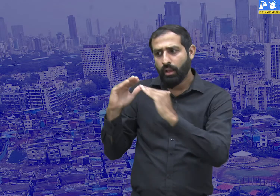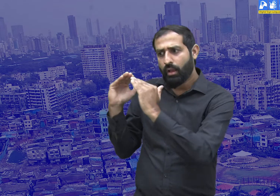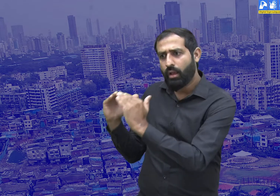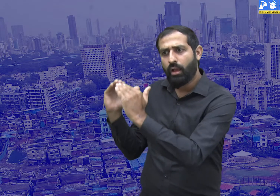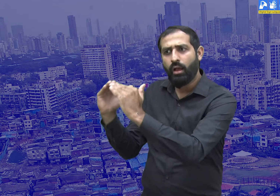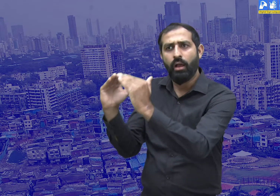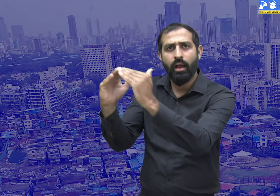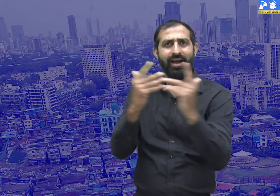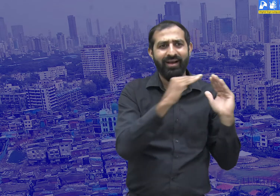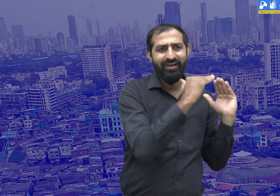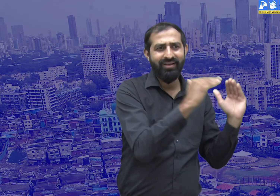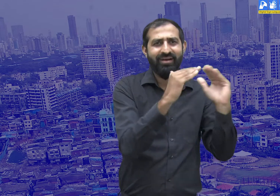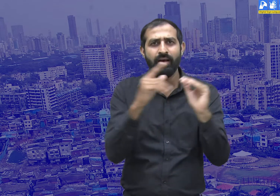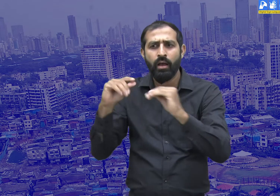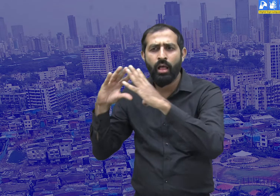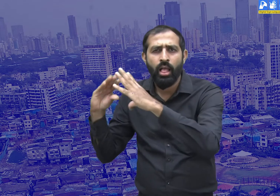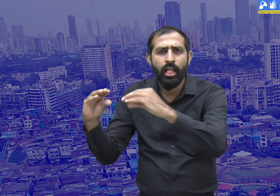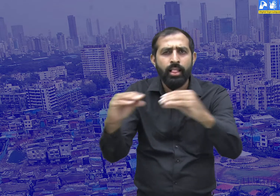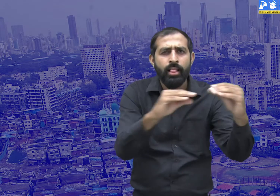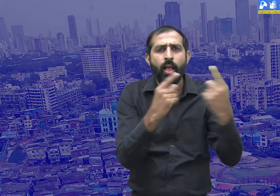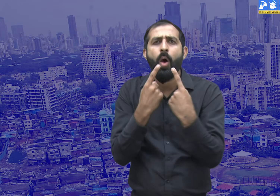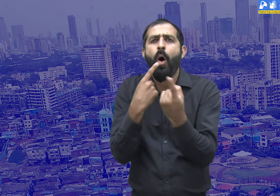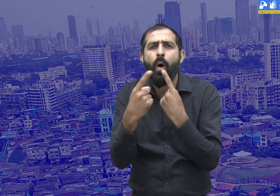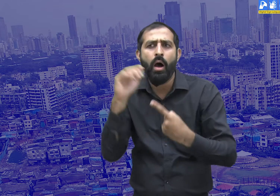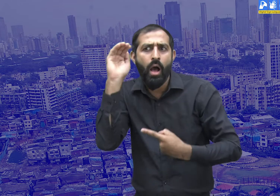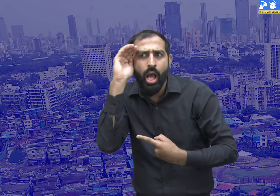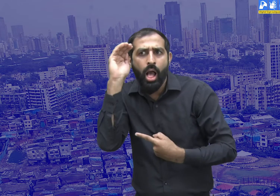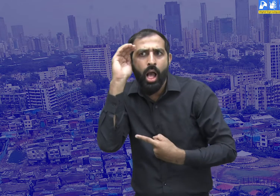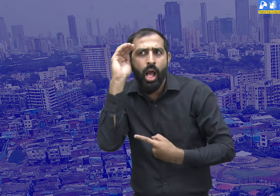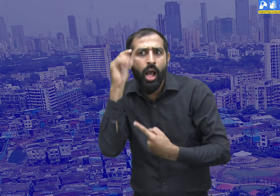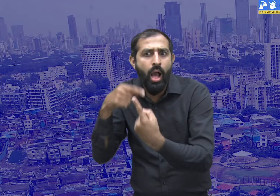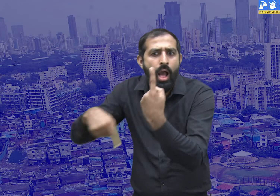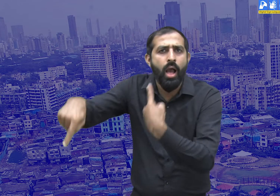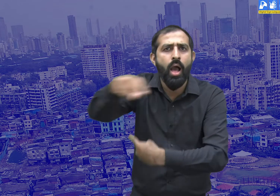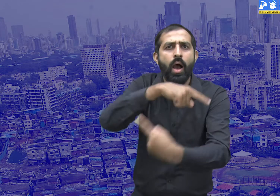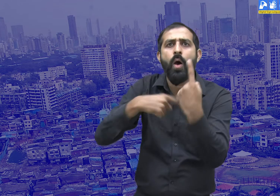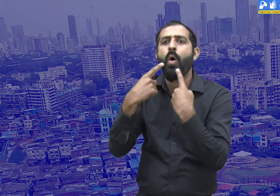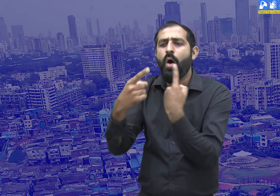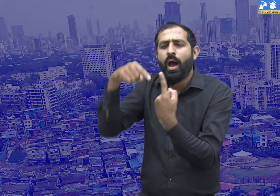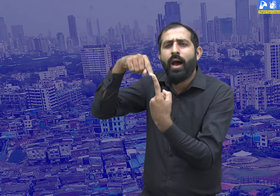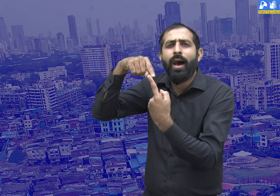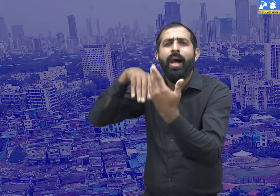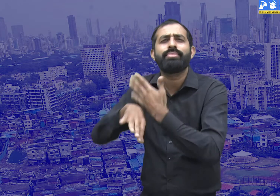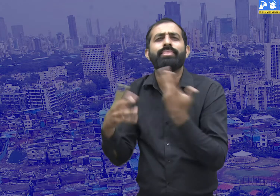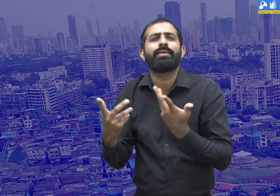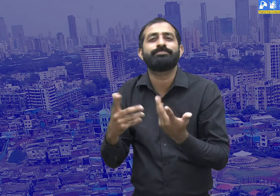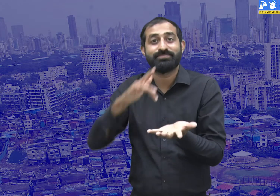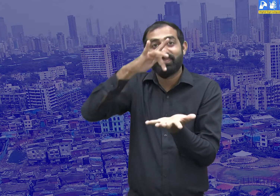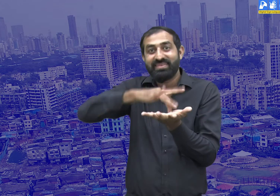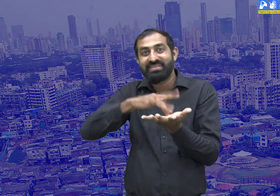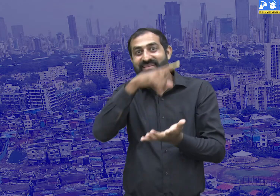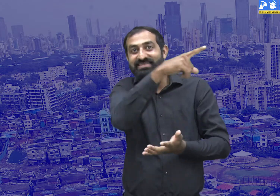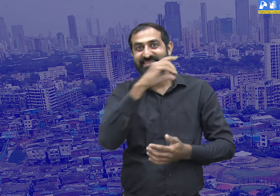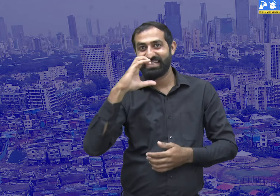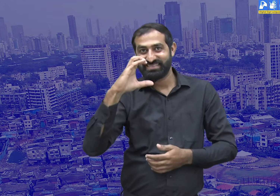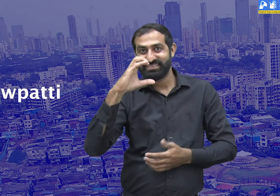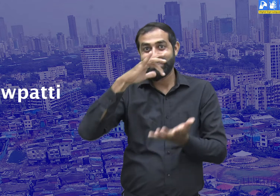The people around here talk a lot about Chowpatti.